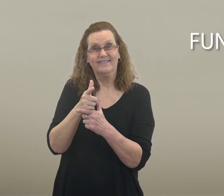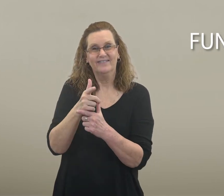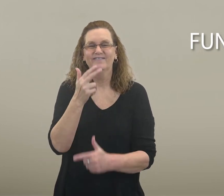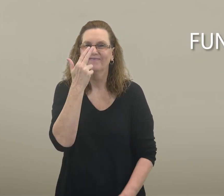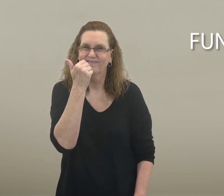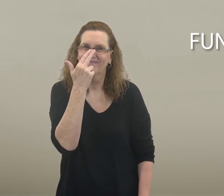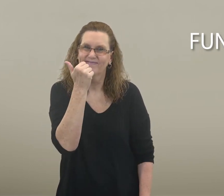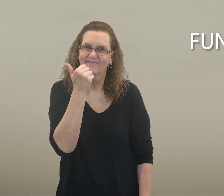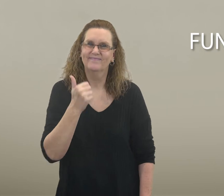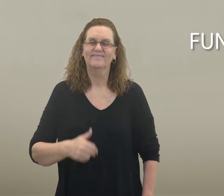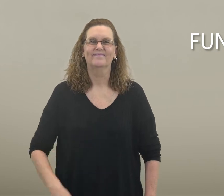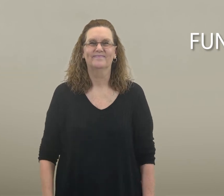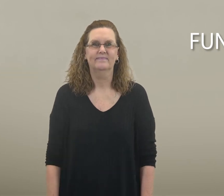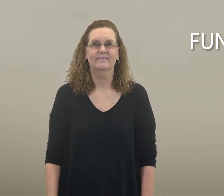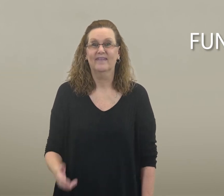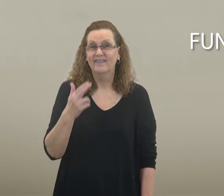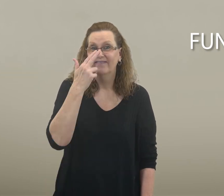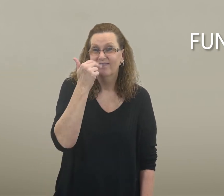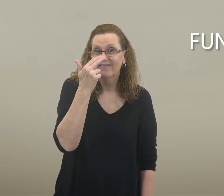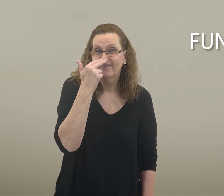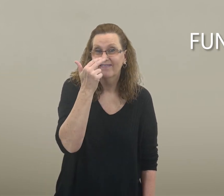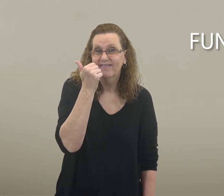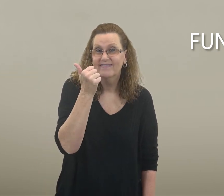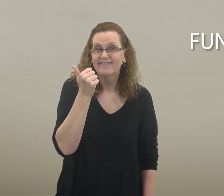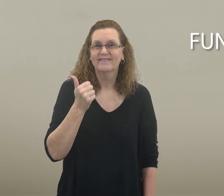My sister is funny. funny